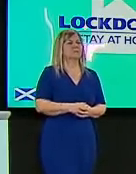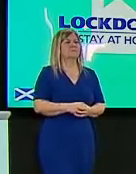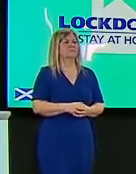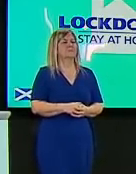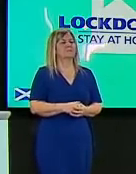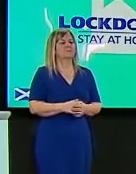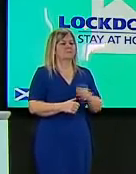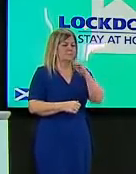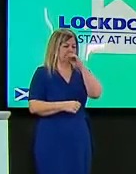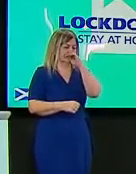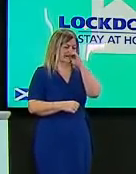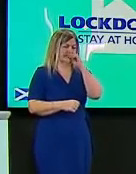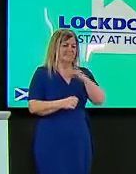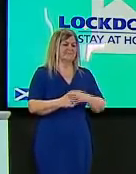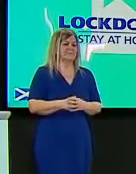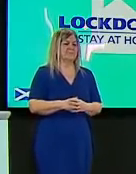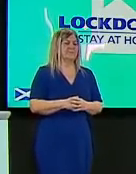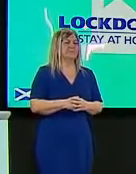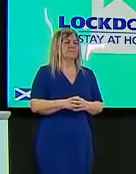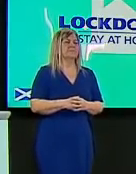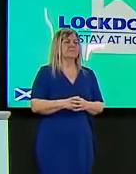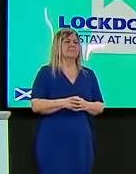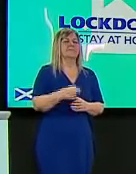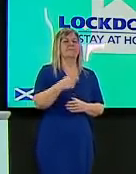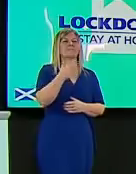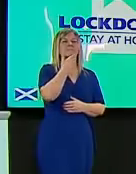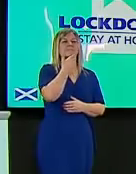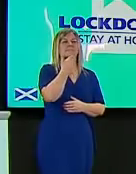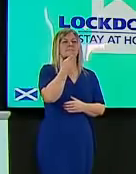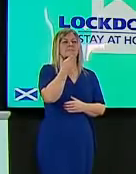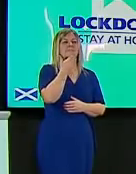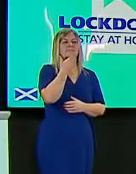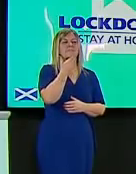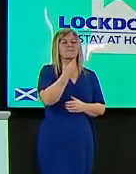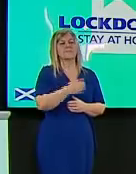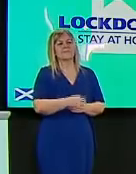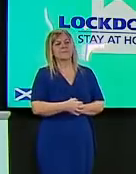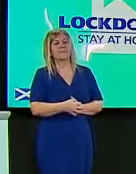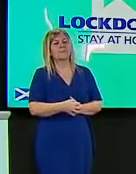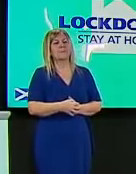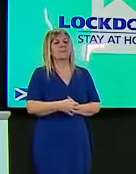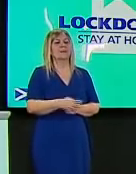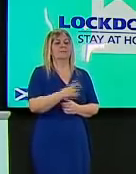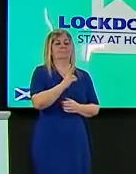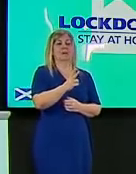thank you and good afternoon and first of all just on the brazilian variant um